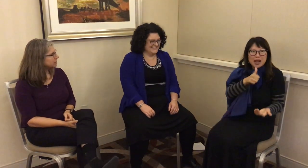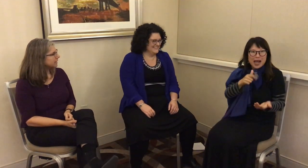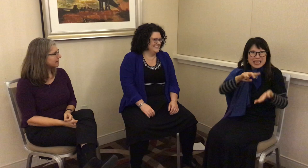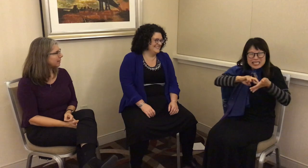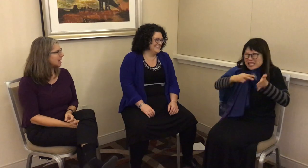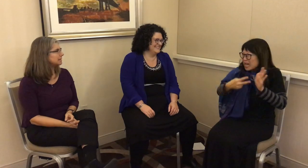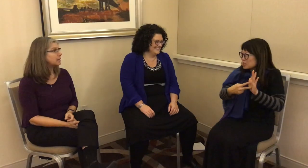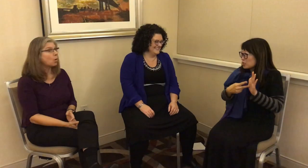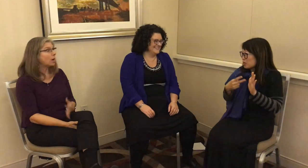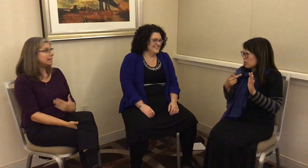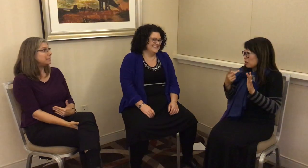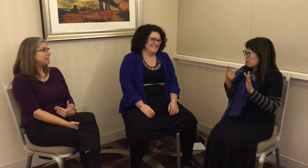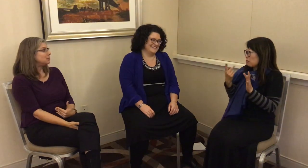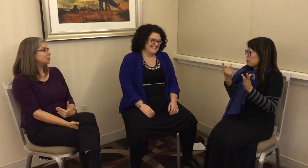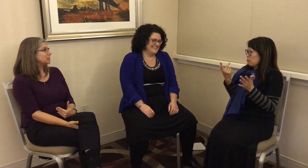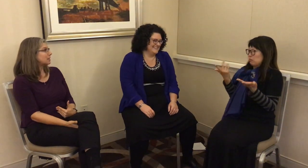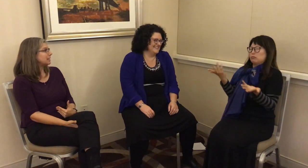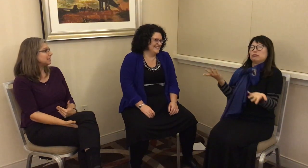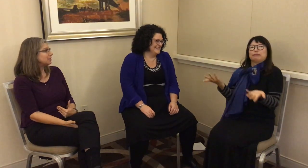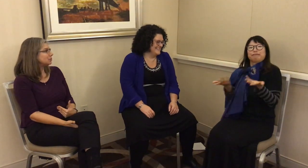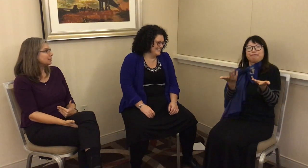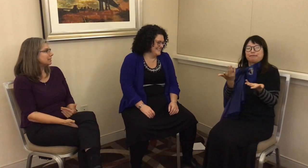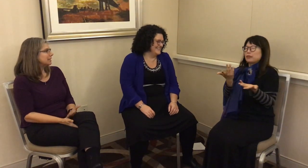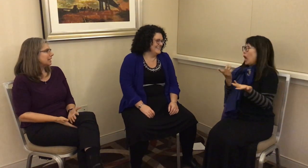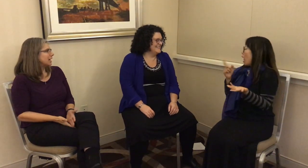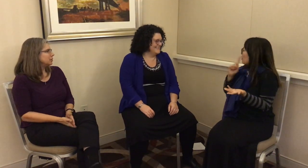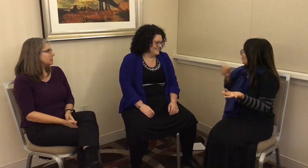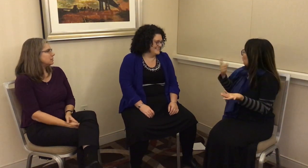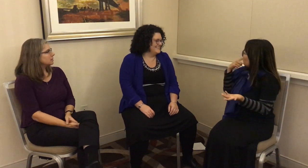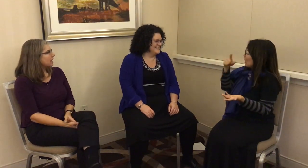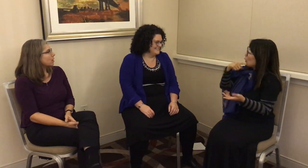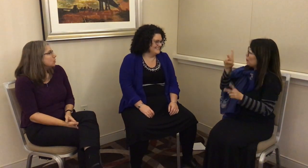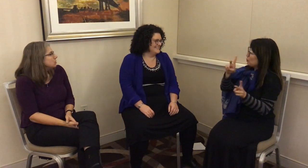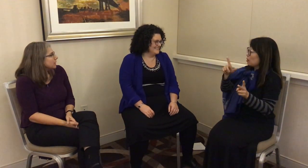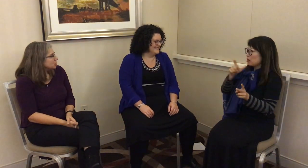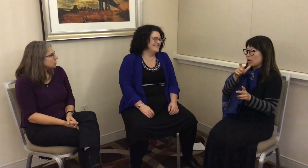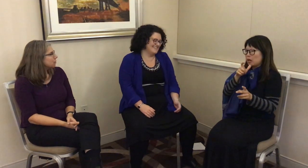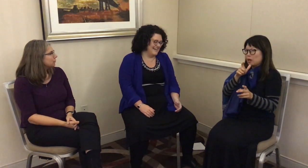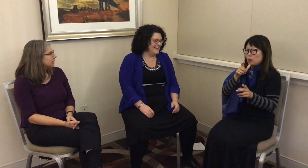way?” I say, “Oh, I didn’t mean to. It’s not intentional. I code switch.”